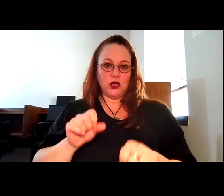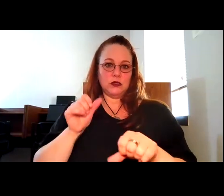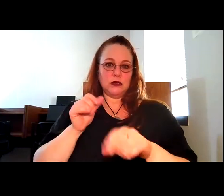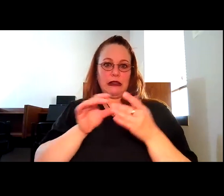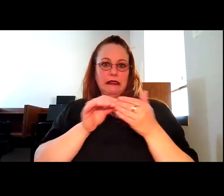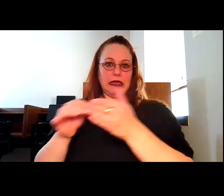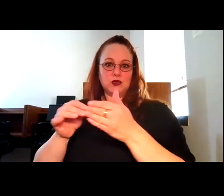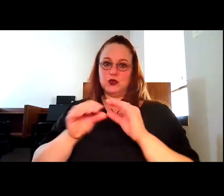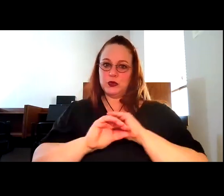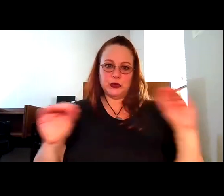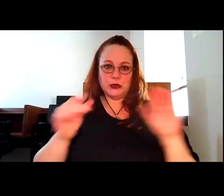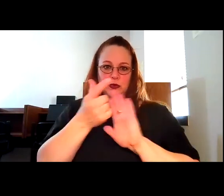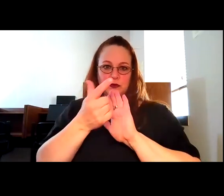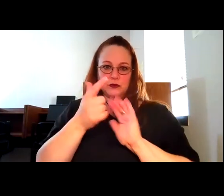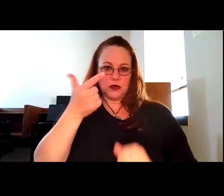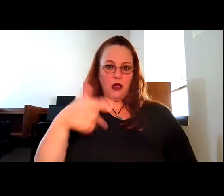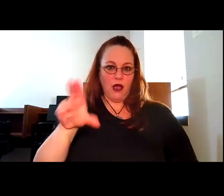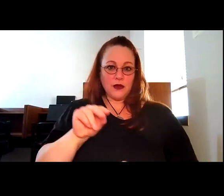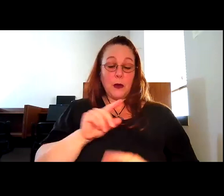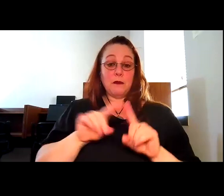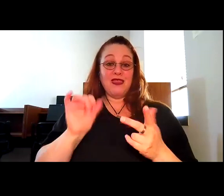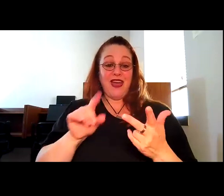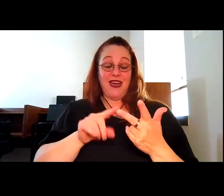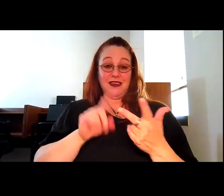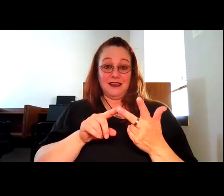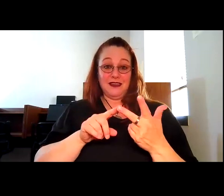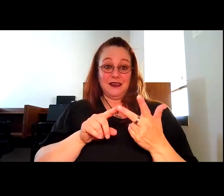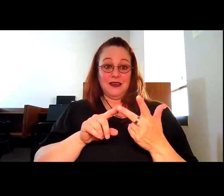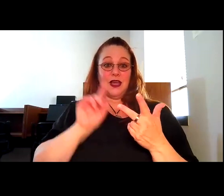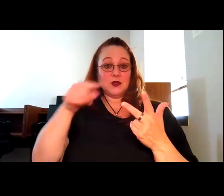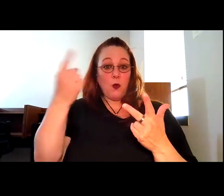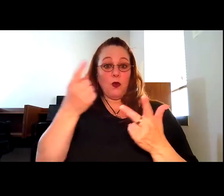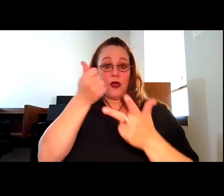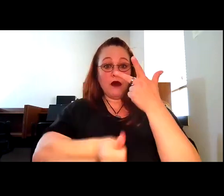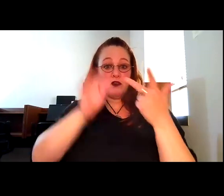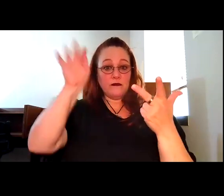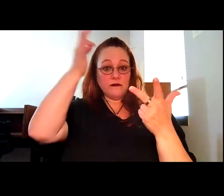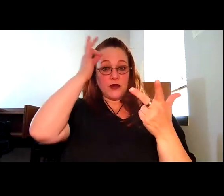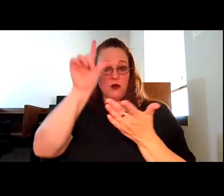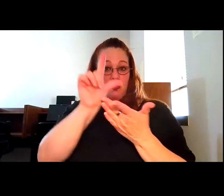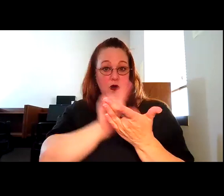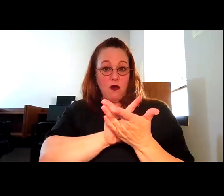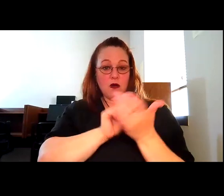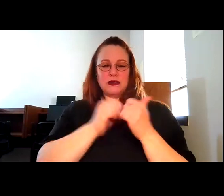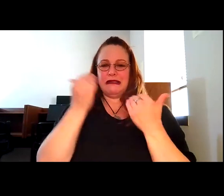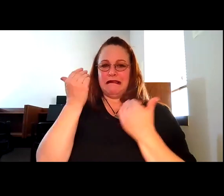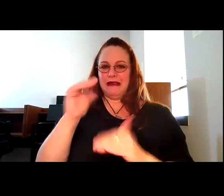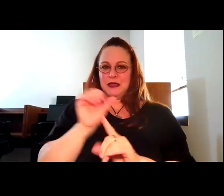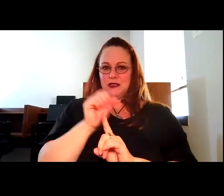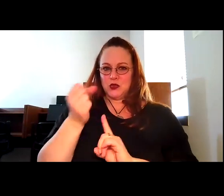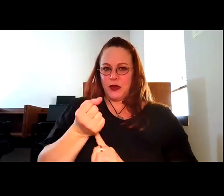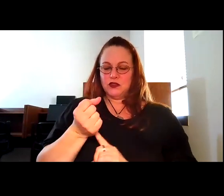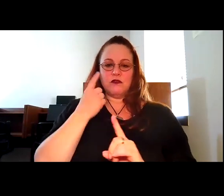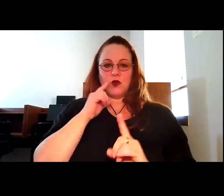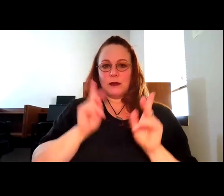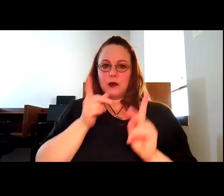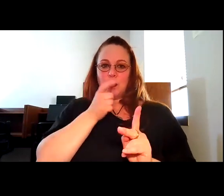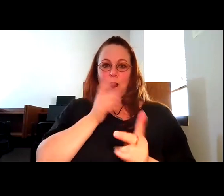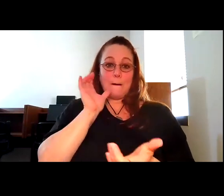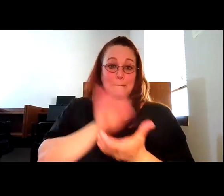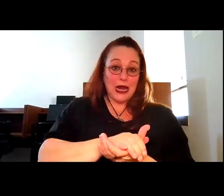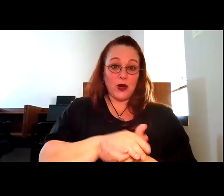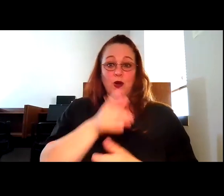Robyn Thomas: misdemeanor conviction only applies under Federal law and very limited circumstances to people who are married or have children together. Um,